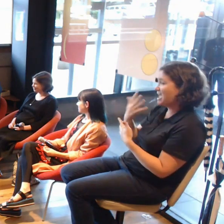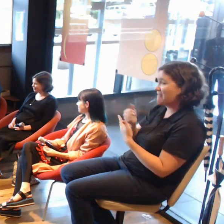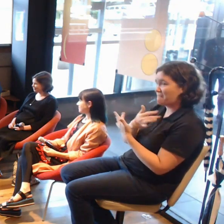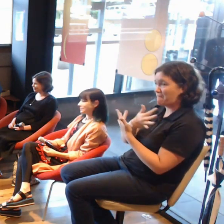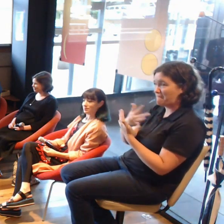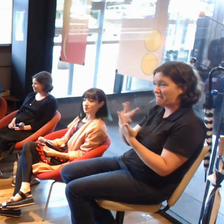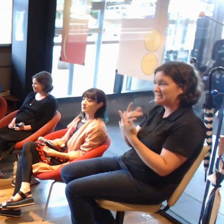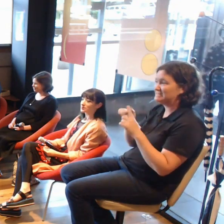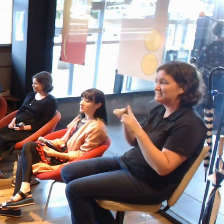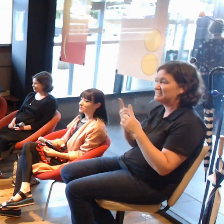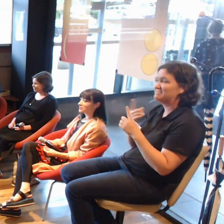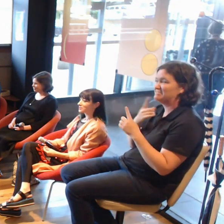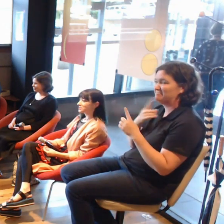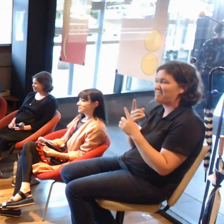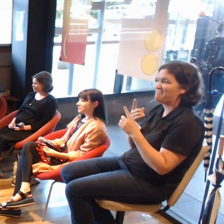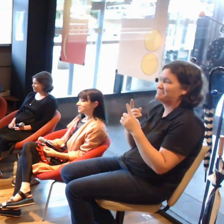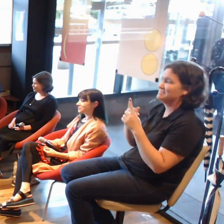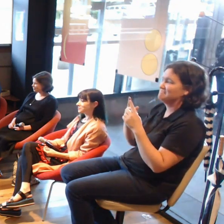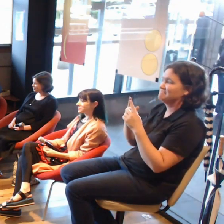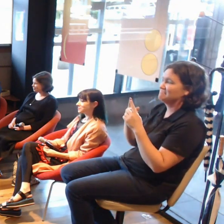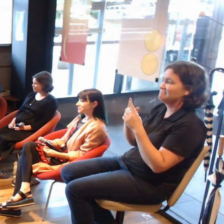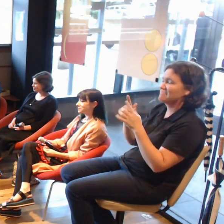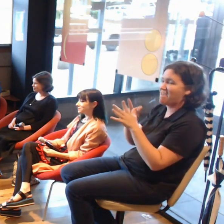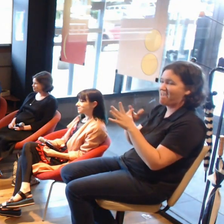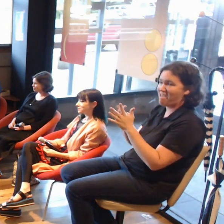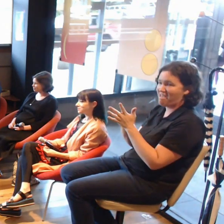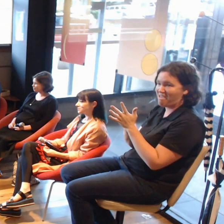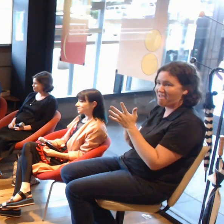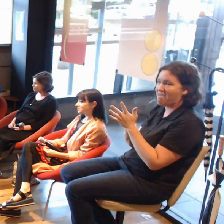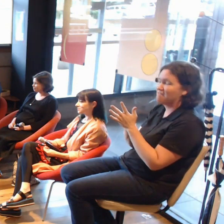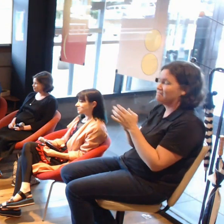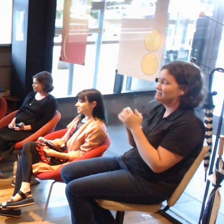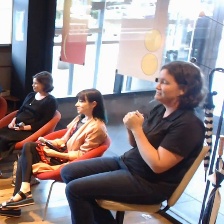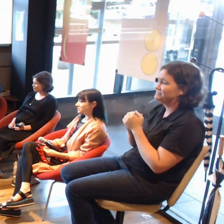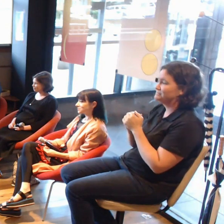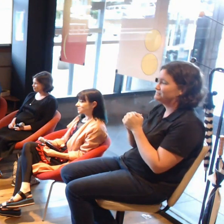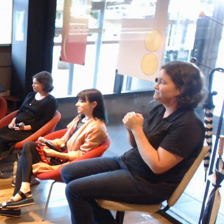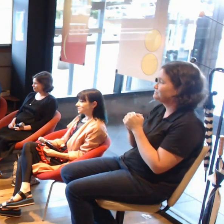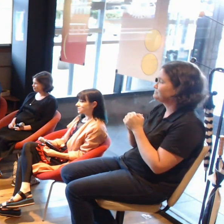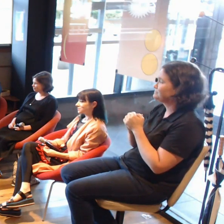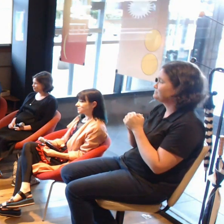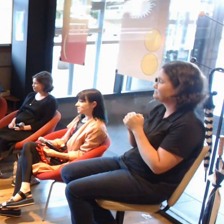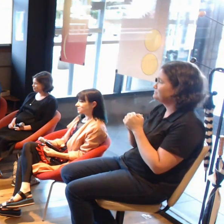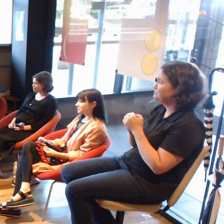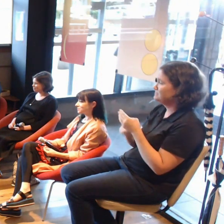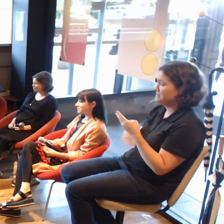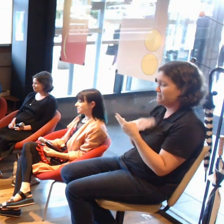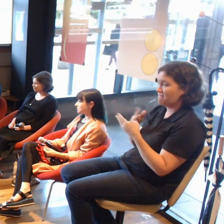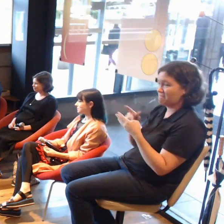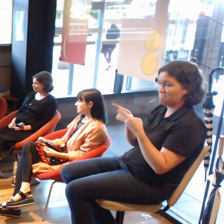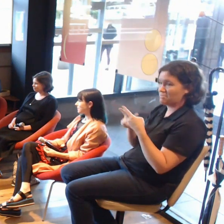that you can have a look at as well. Again, just coming into this space. And finally, we have Jaklyn Babington